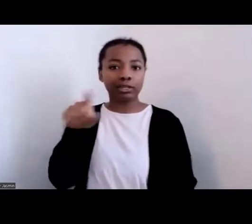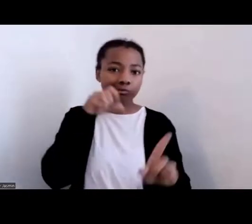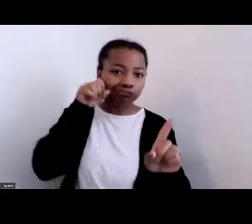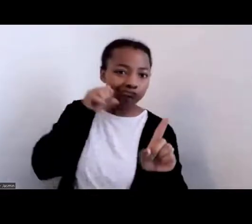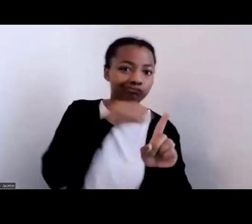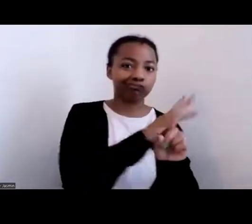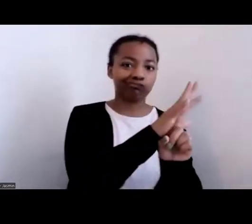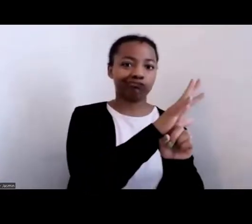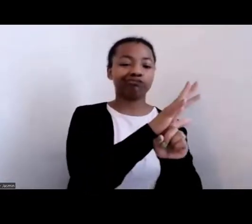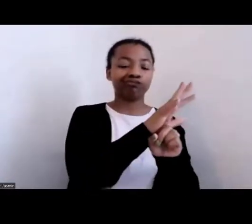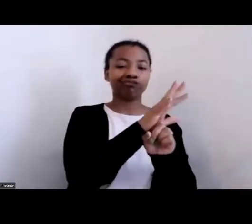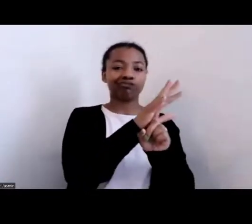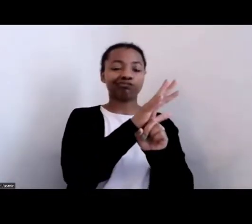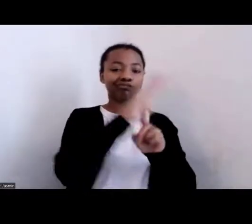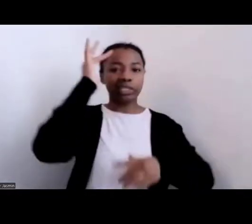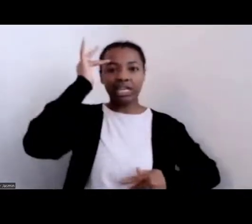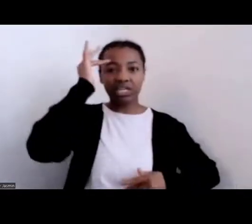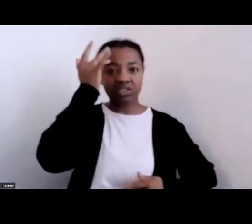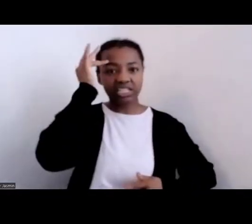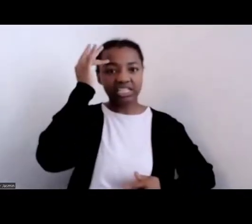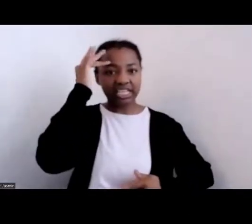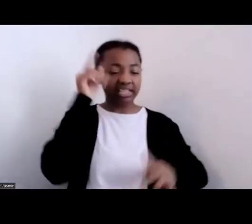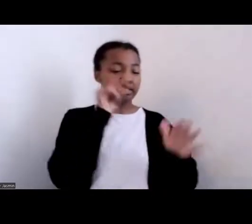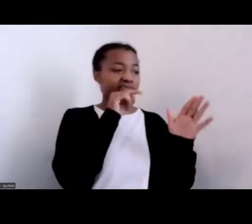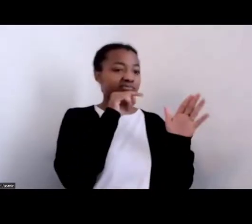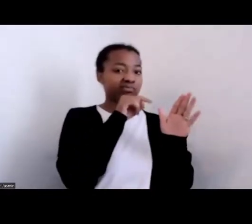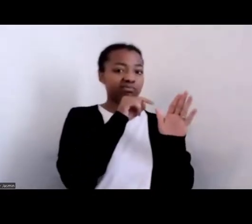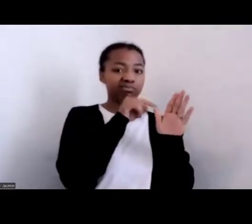out hosts of native peoples.